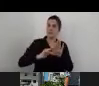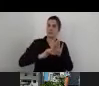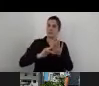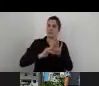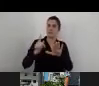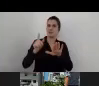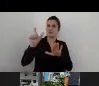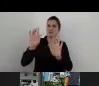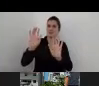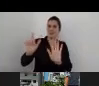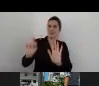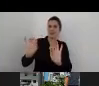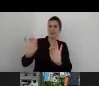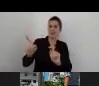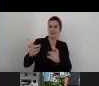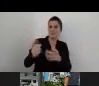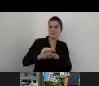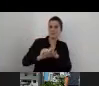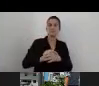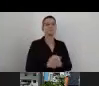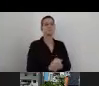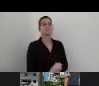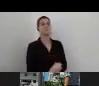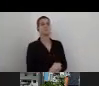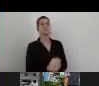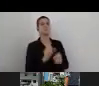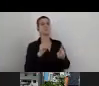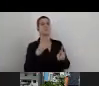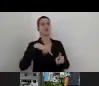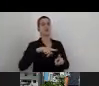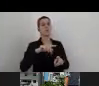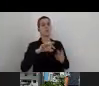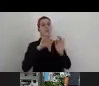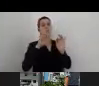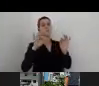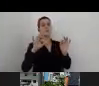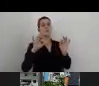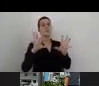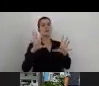So we are trying to implement, especially in other big companies,